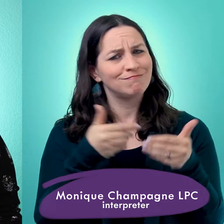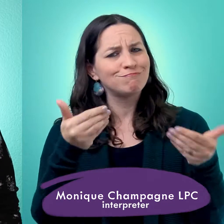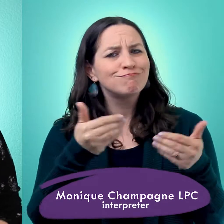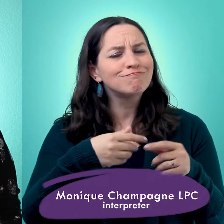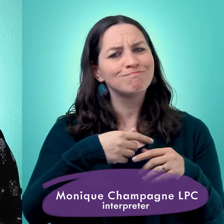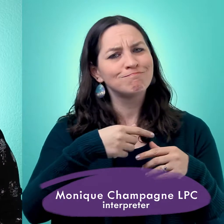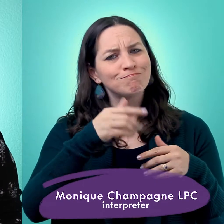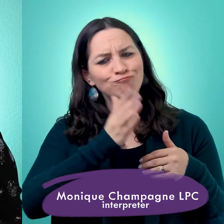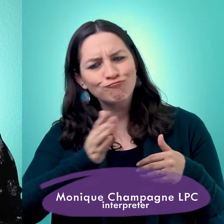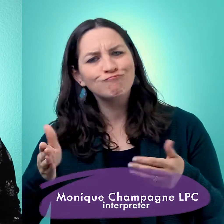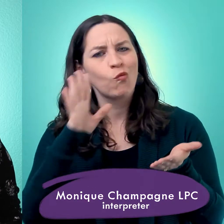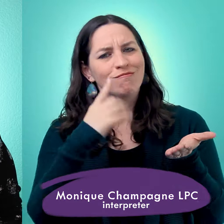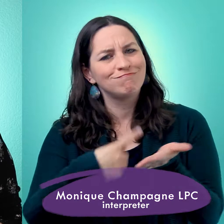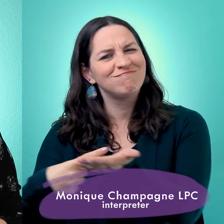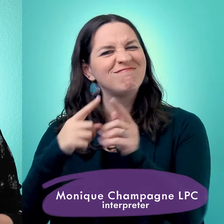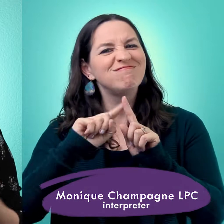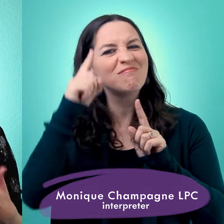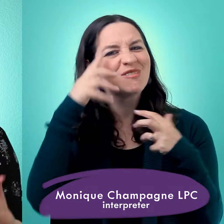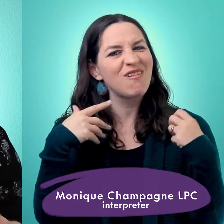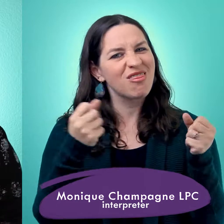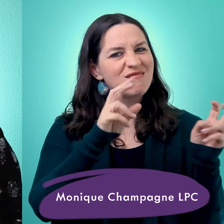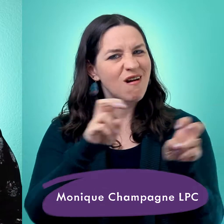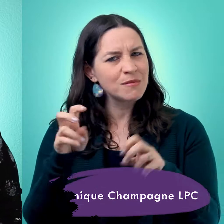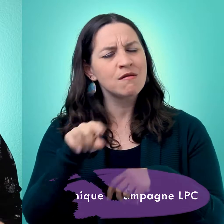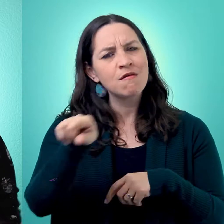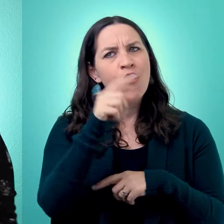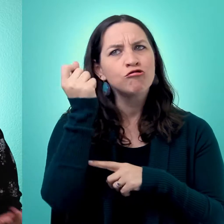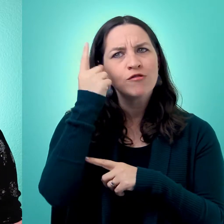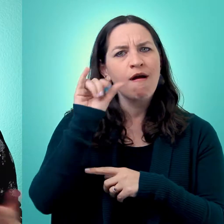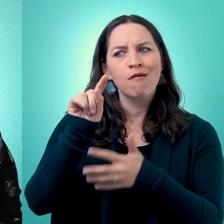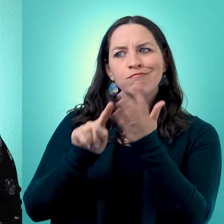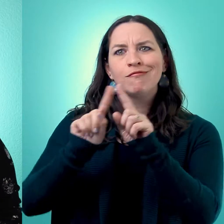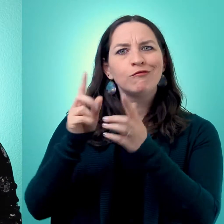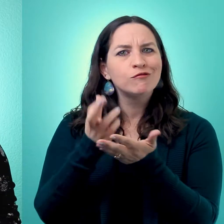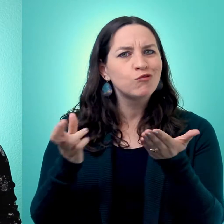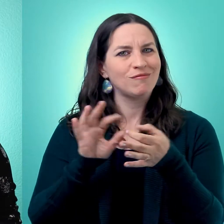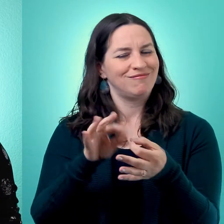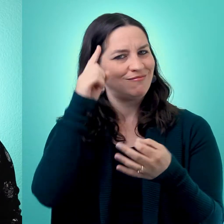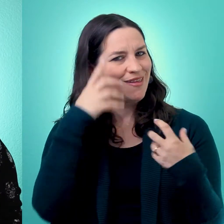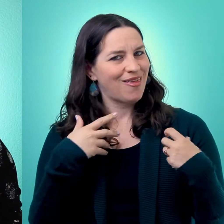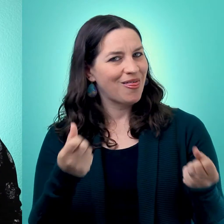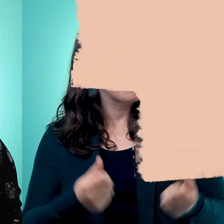spend this month talking about mental health and helping you understand more about the resources and options that are available to you.